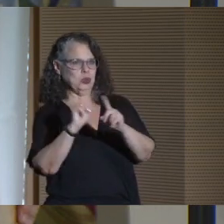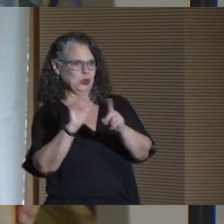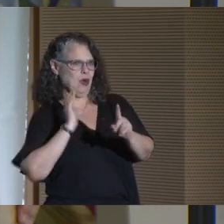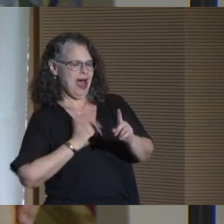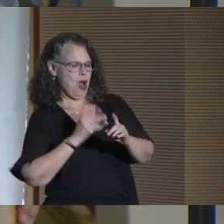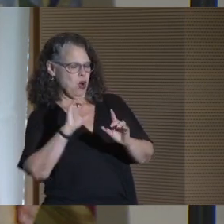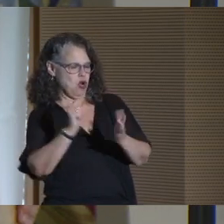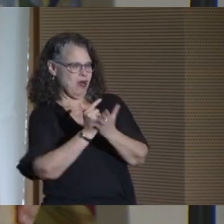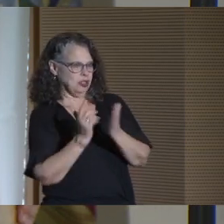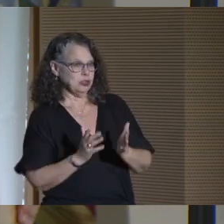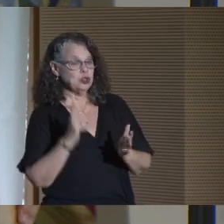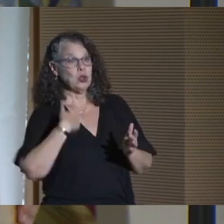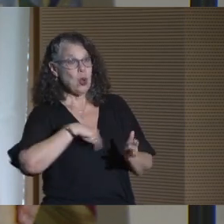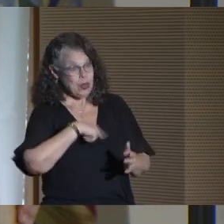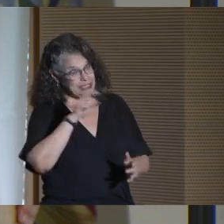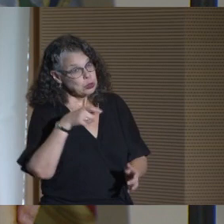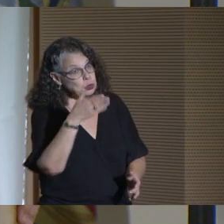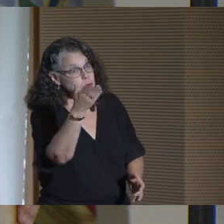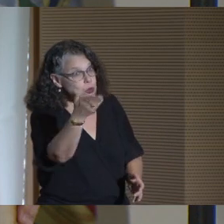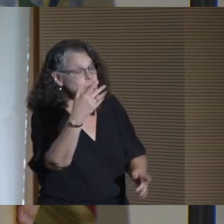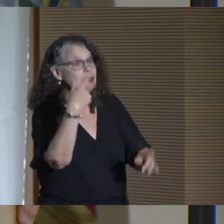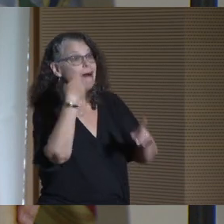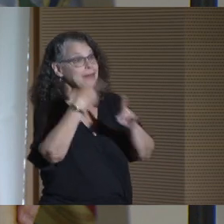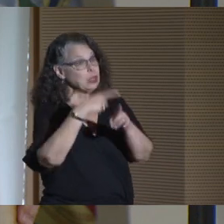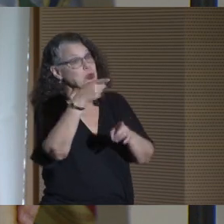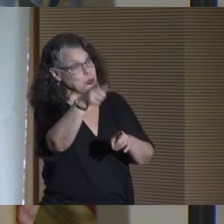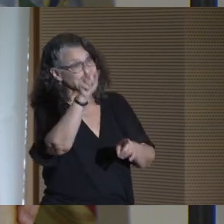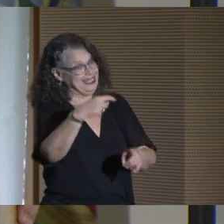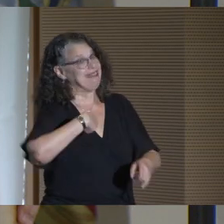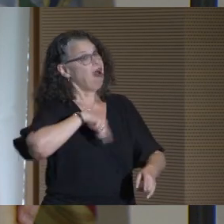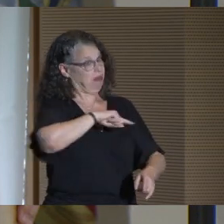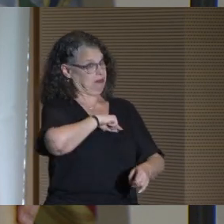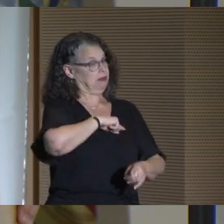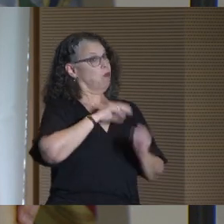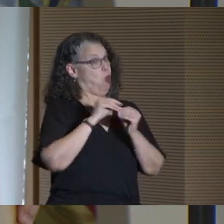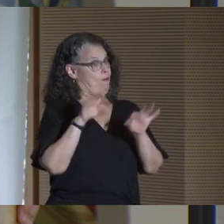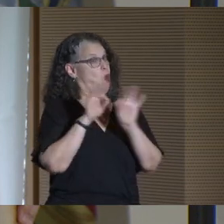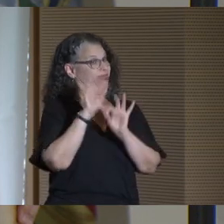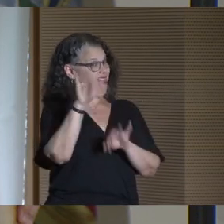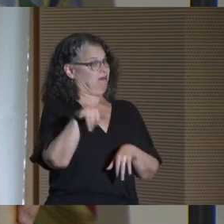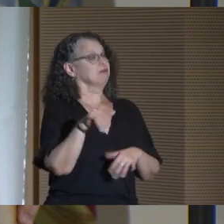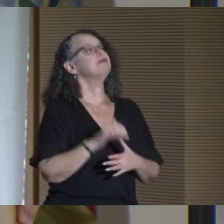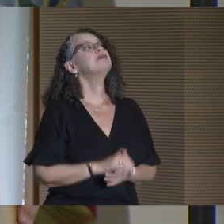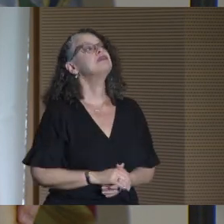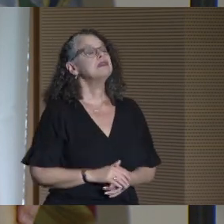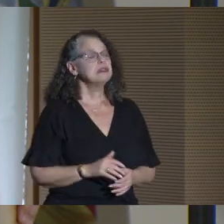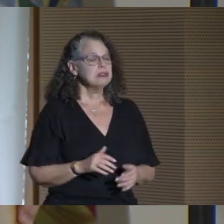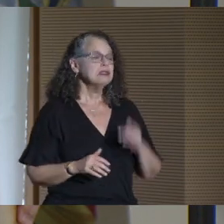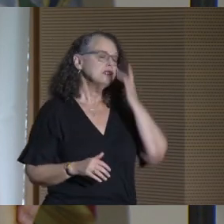We need you. And more importantly, you also need us.